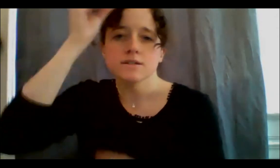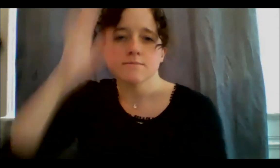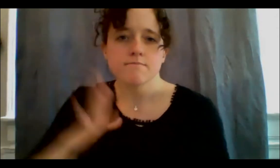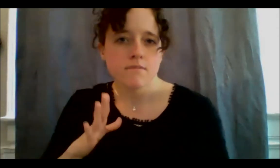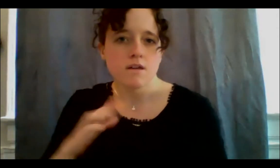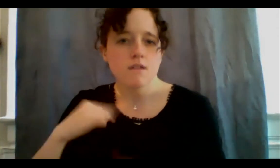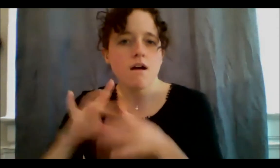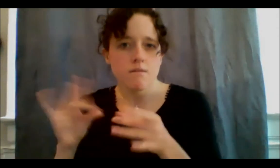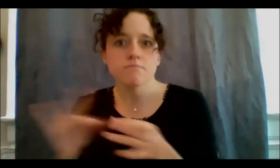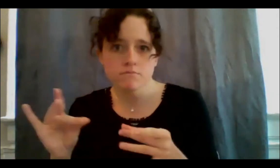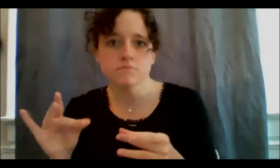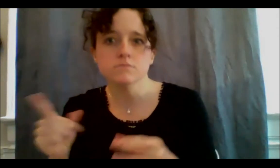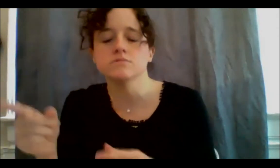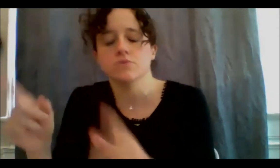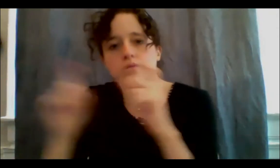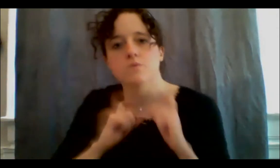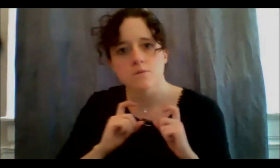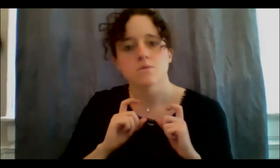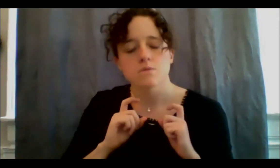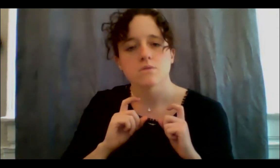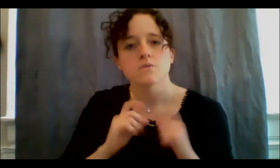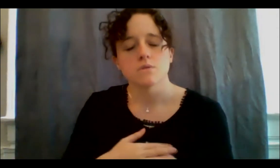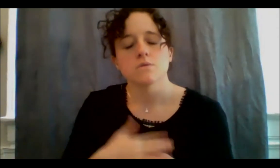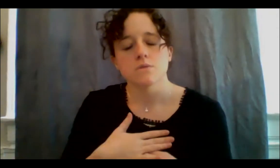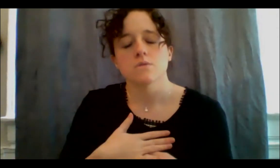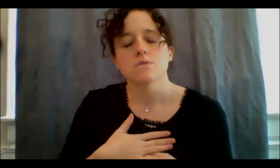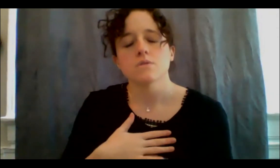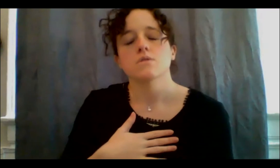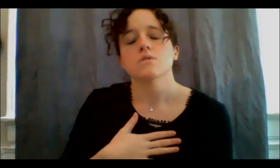in Indigenous justice for almost a decade, it was a really difficult time